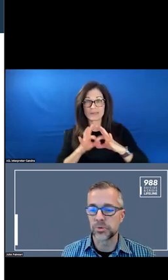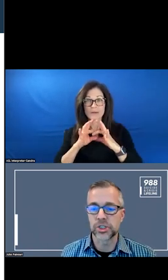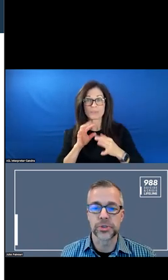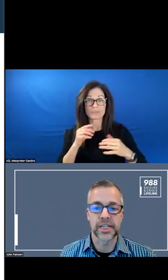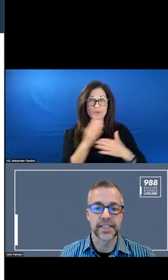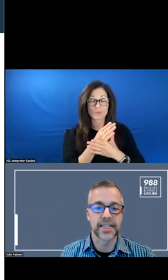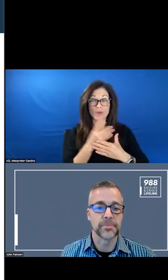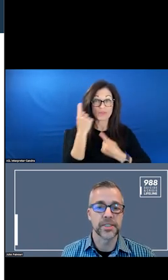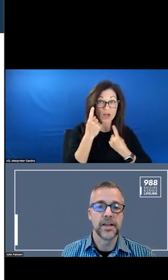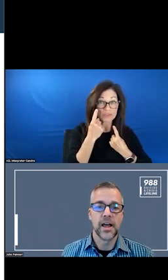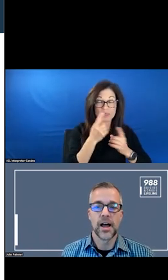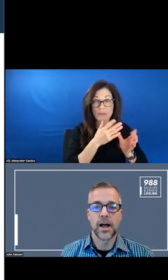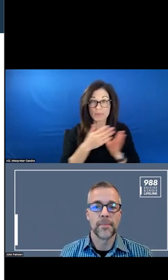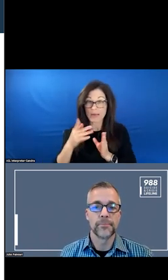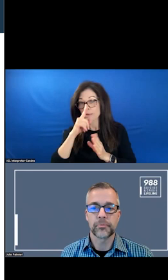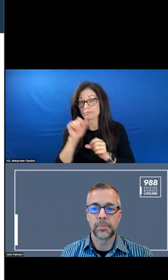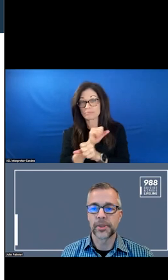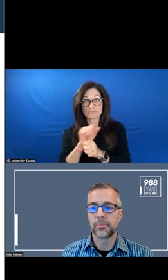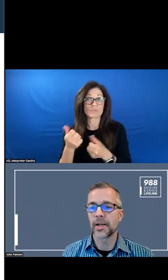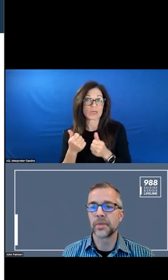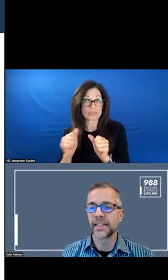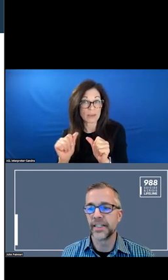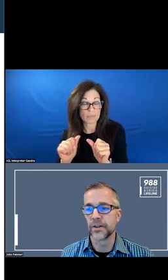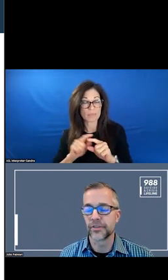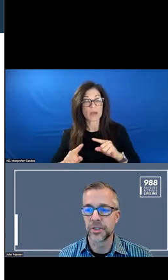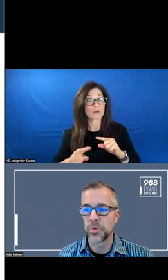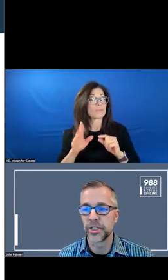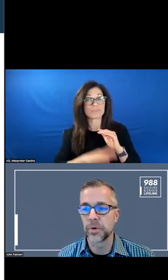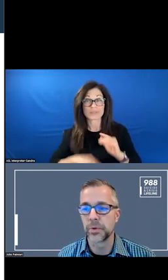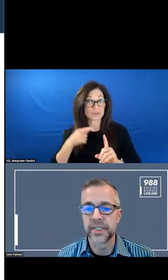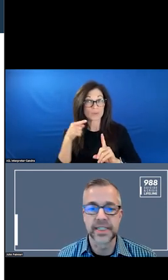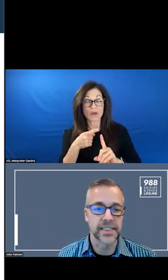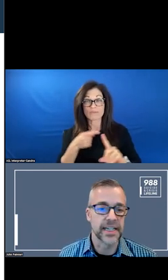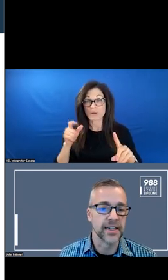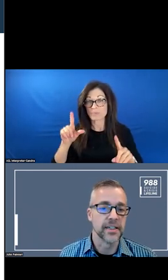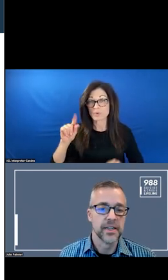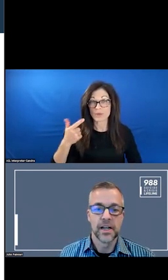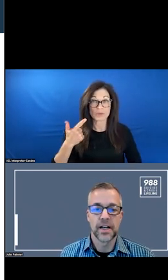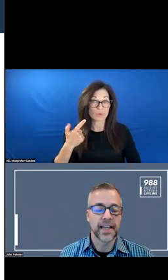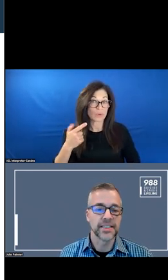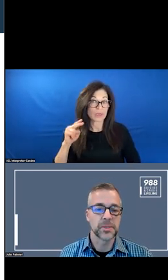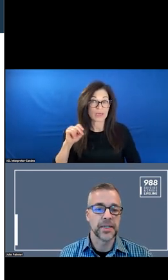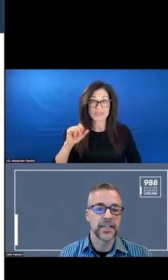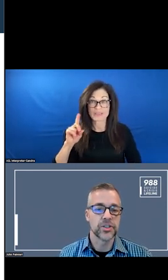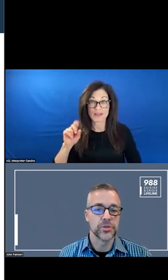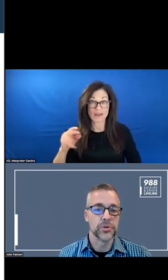ACTUAL SUICIDE ATTEMPTS. AGAIN, THIS IS SPEAKING TO